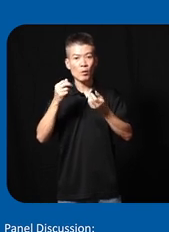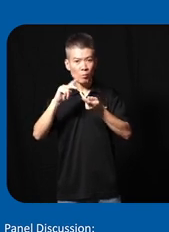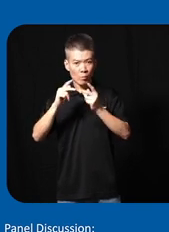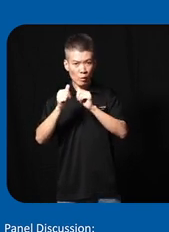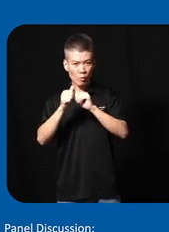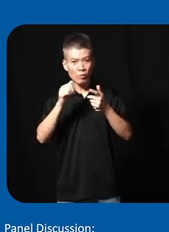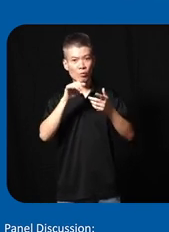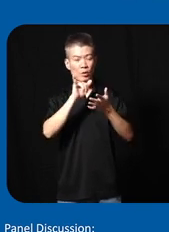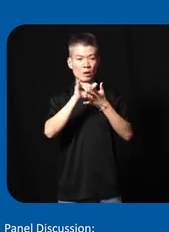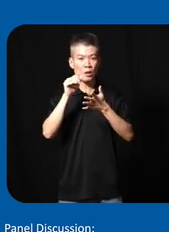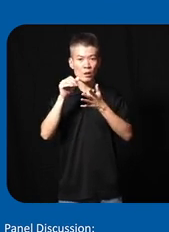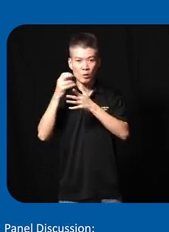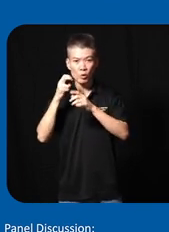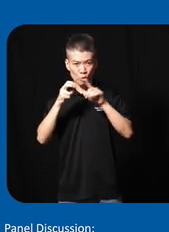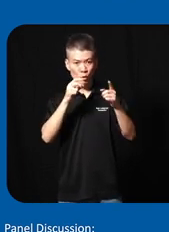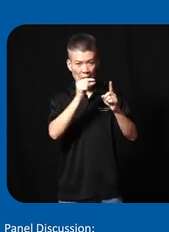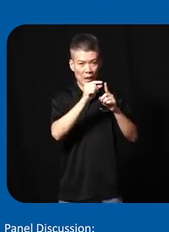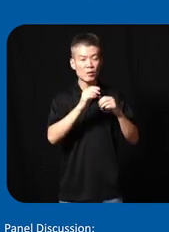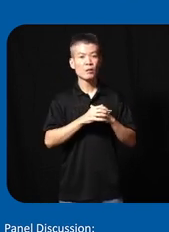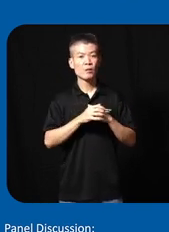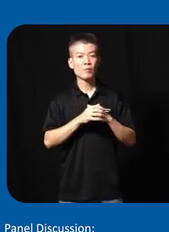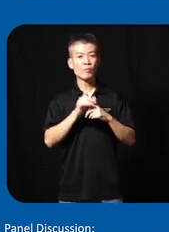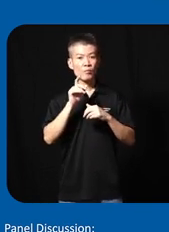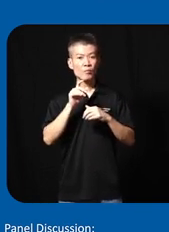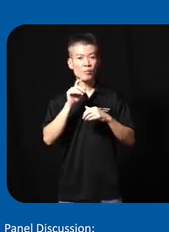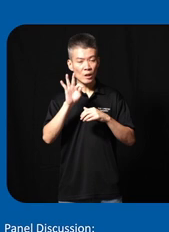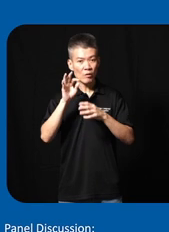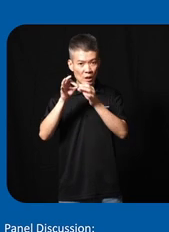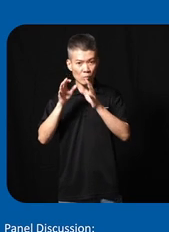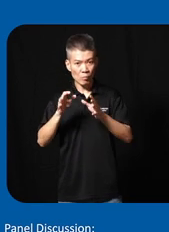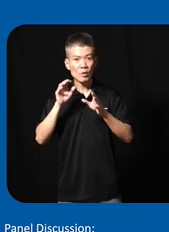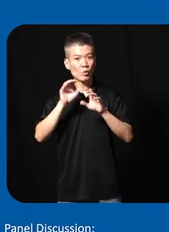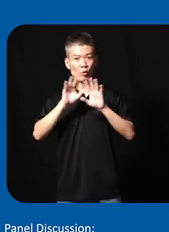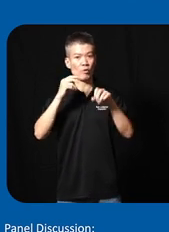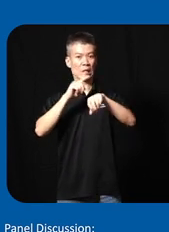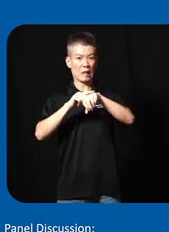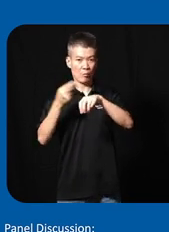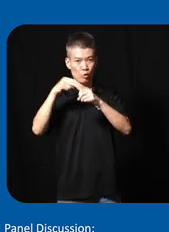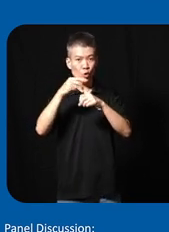next to the speech to text and if our um dear interpreters can don't have time to join us